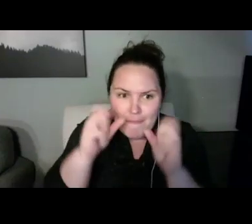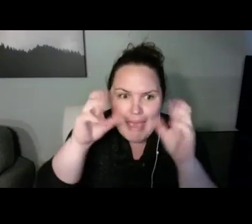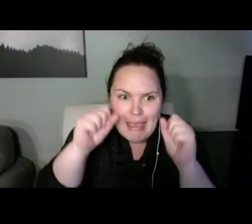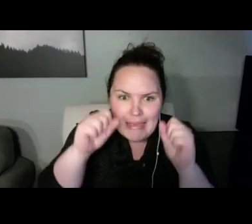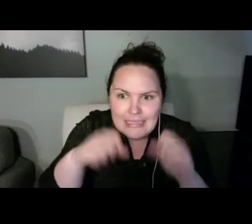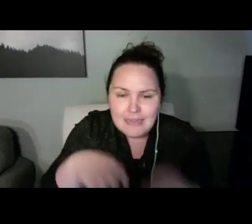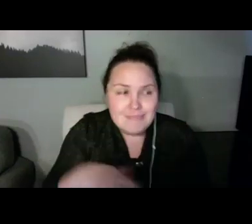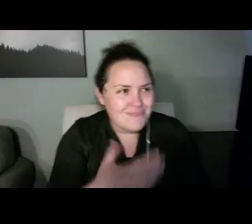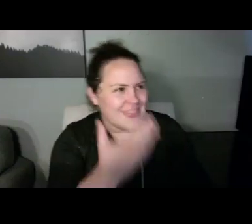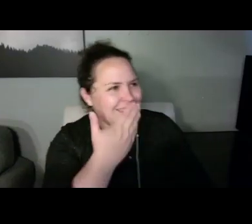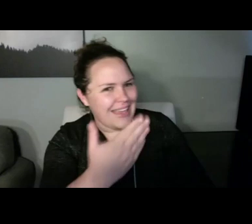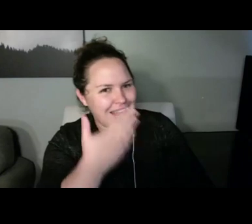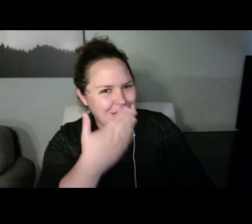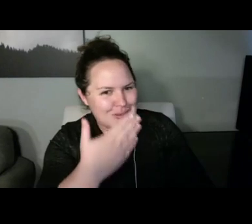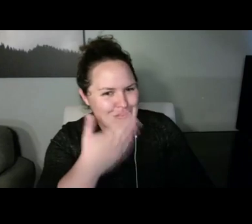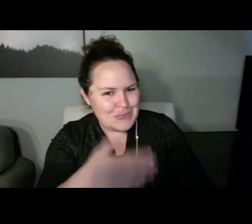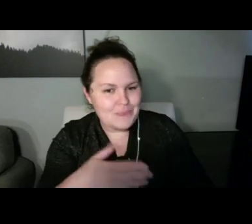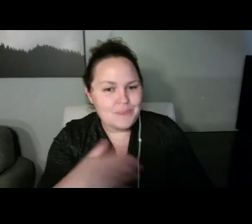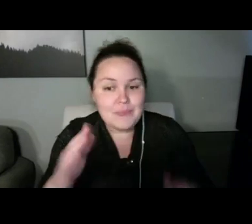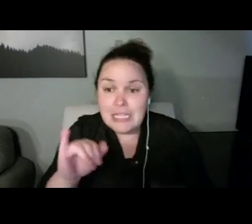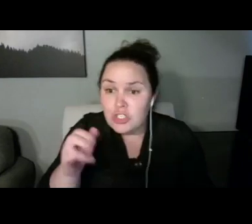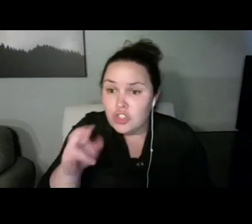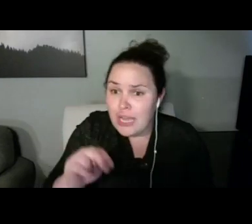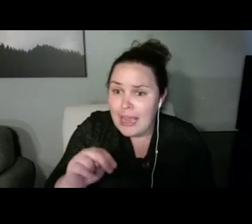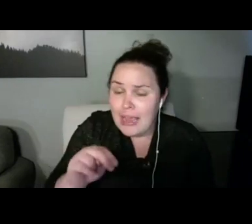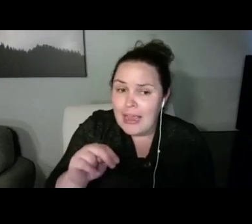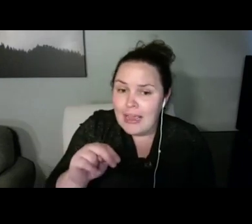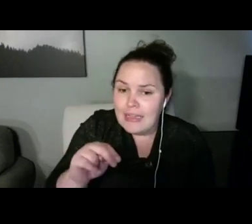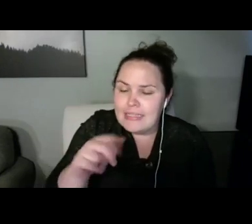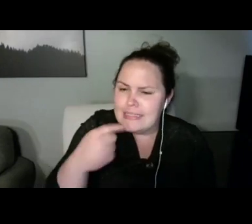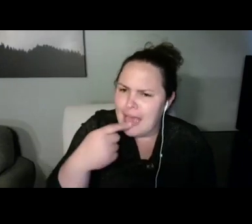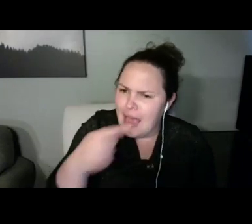I am curious about this. Was there one moment in particular when you